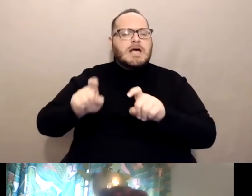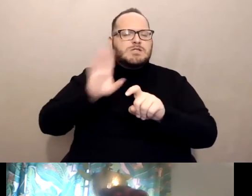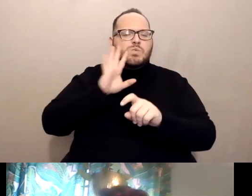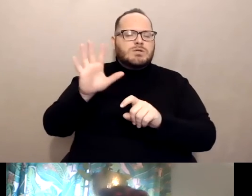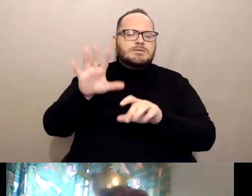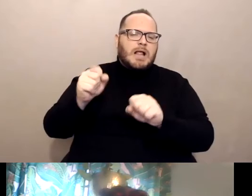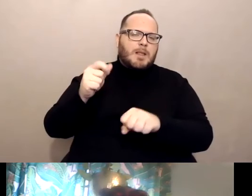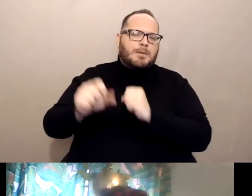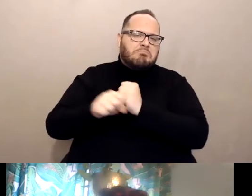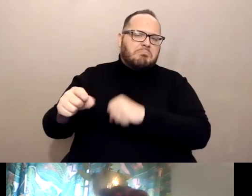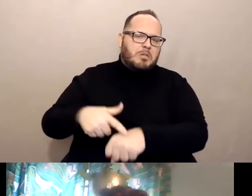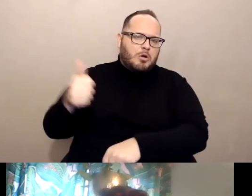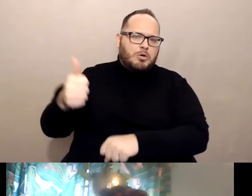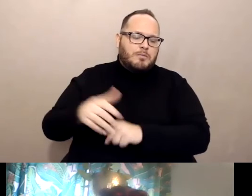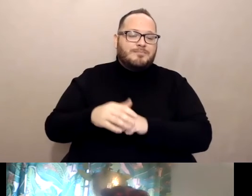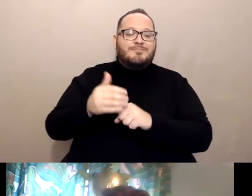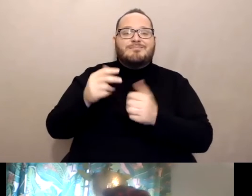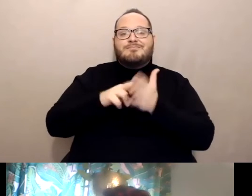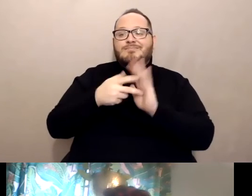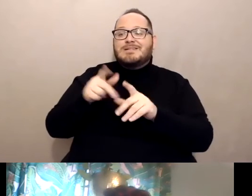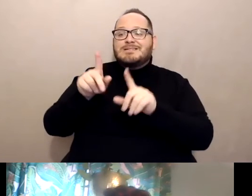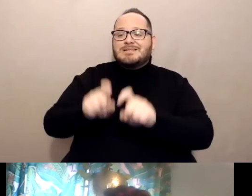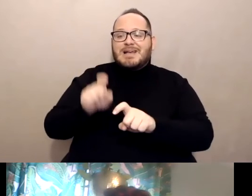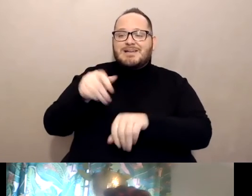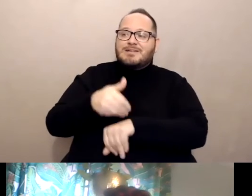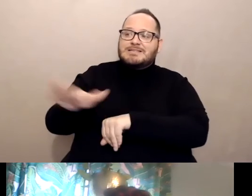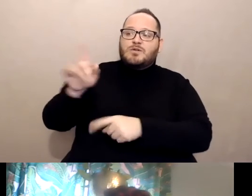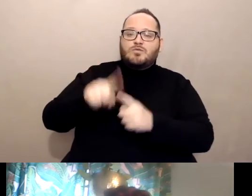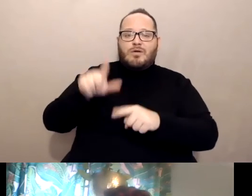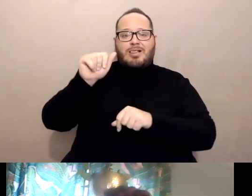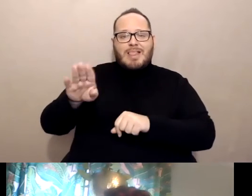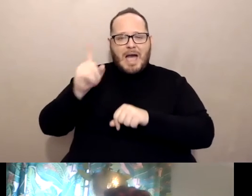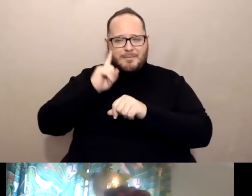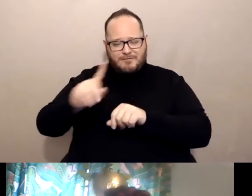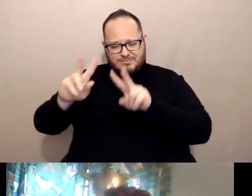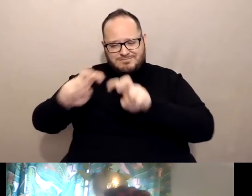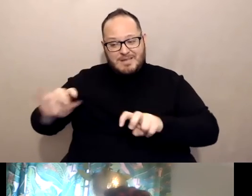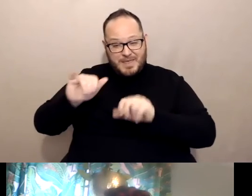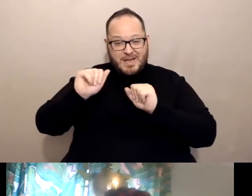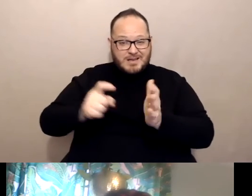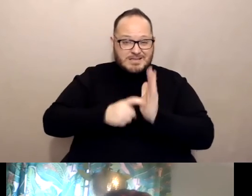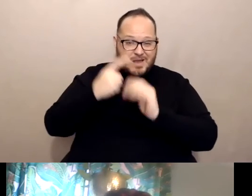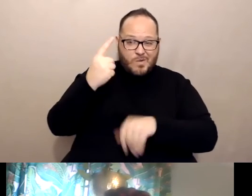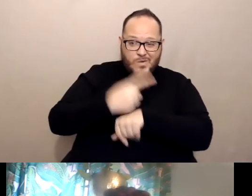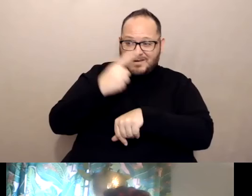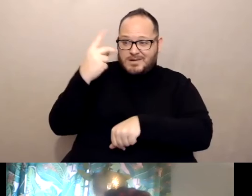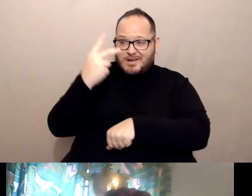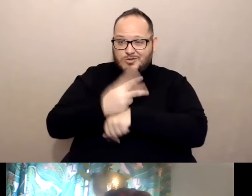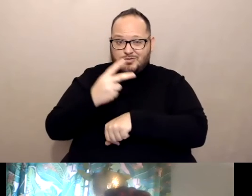any tests that have to be sent to a laboratory to analyze that can take one to two days. Once it's received by the laboratory